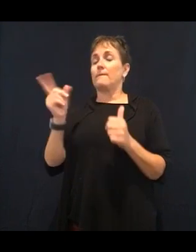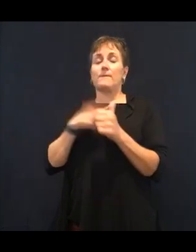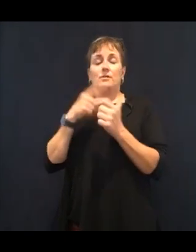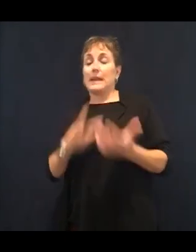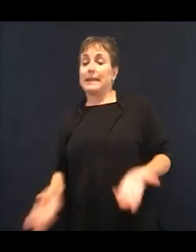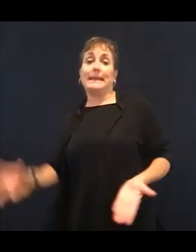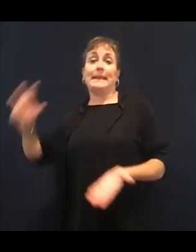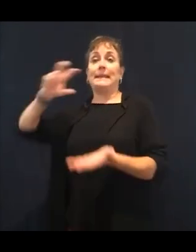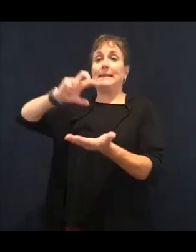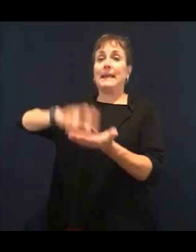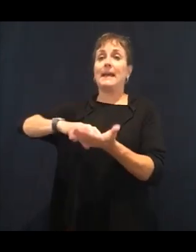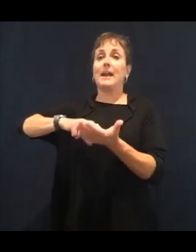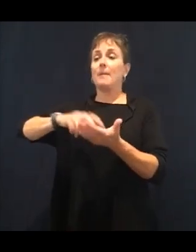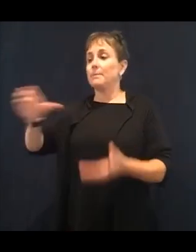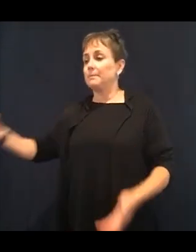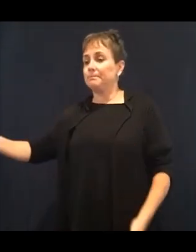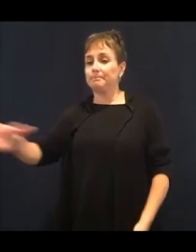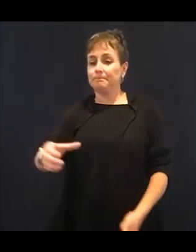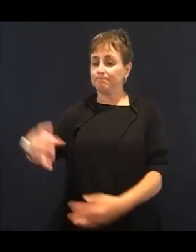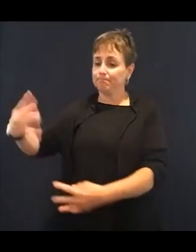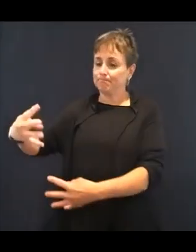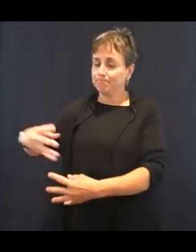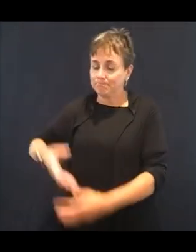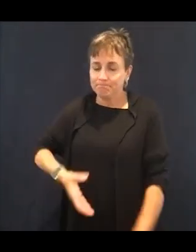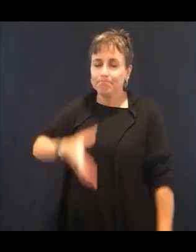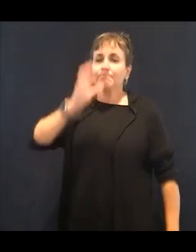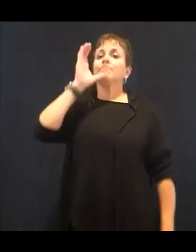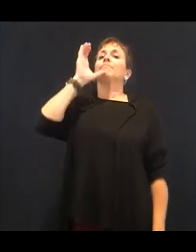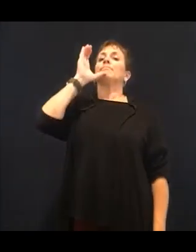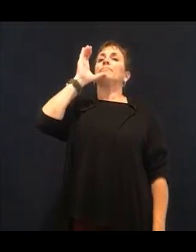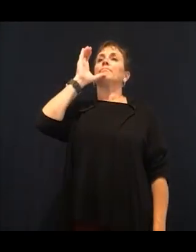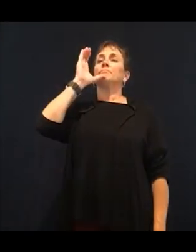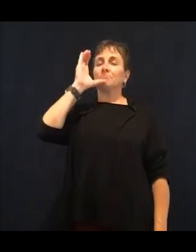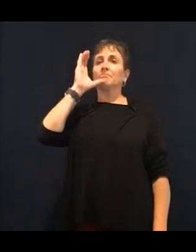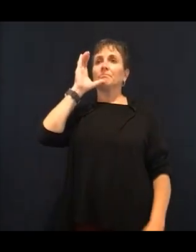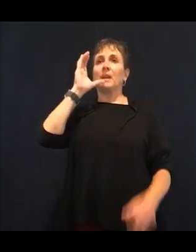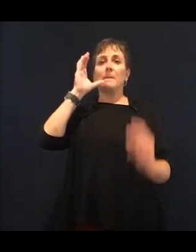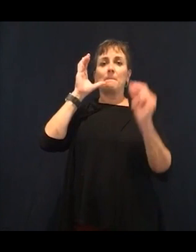liver. So you're starting to clean out your body from the toxins,